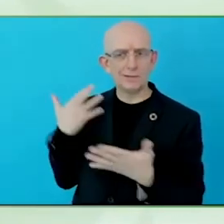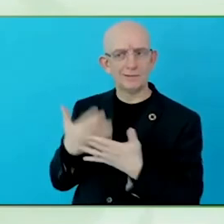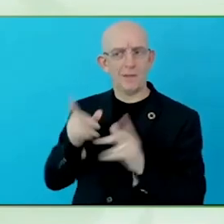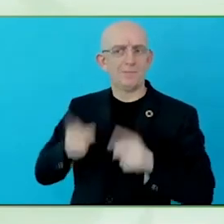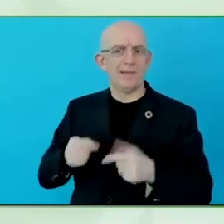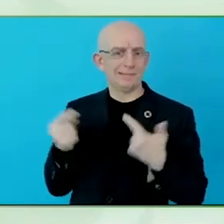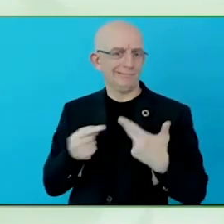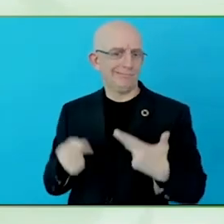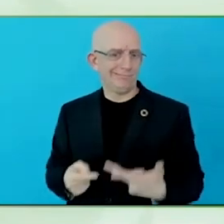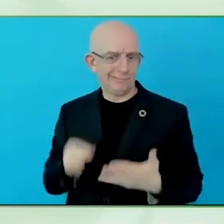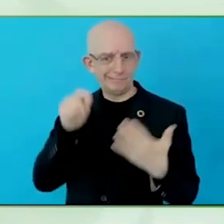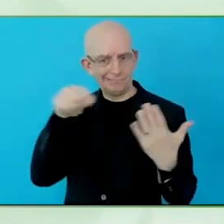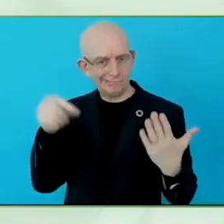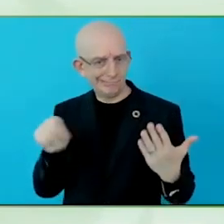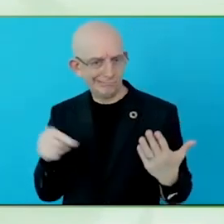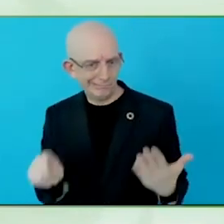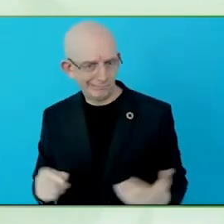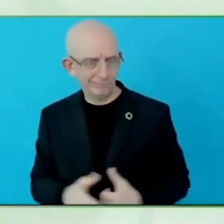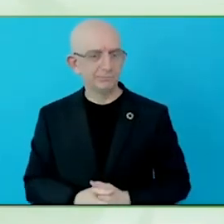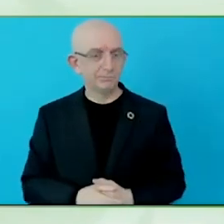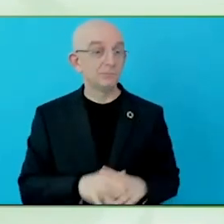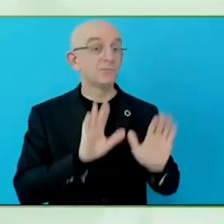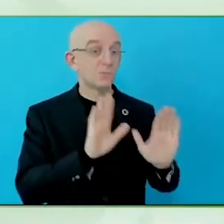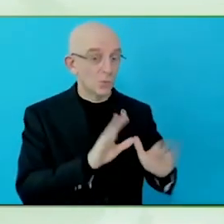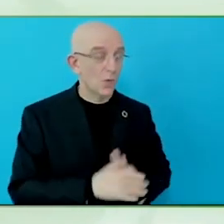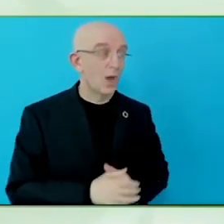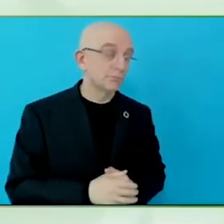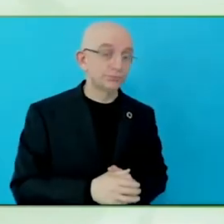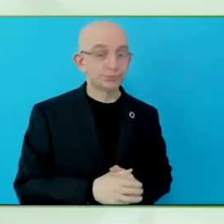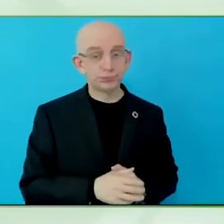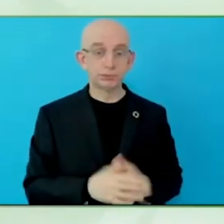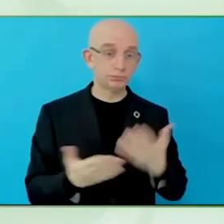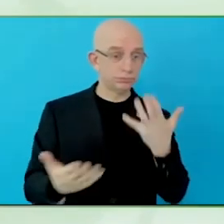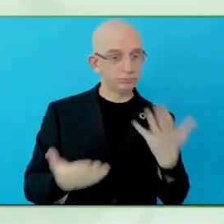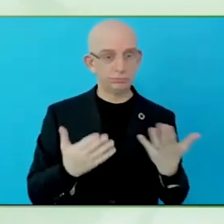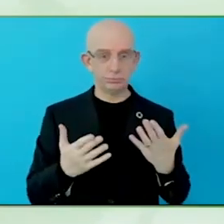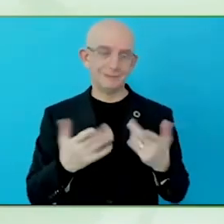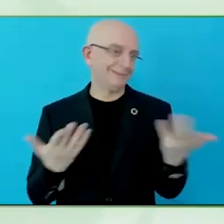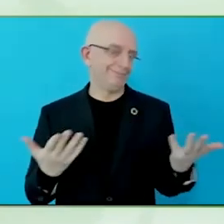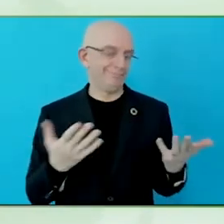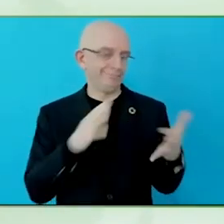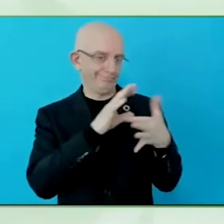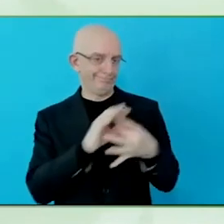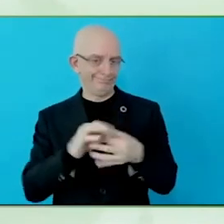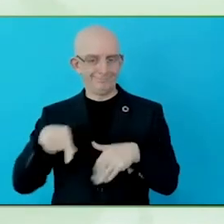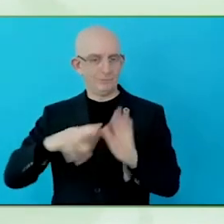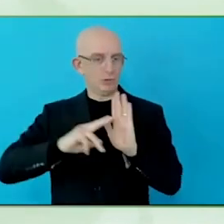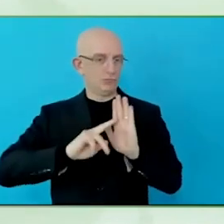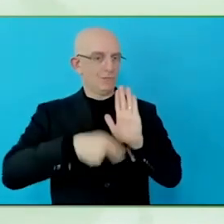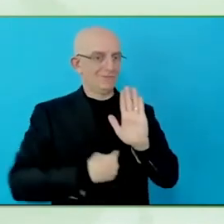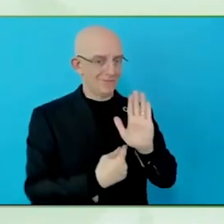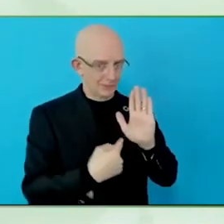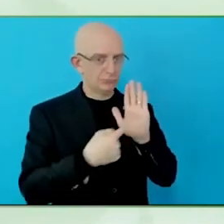From 193 member states, you can see today, we have 186 member states that had ratified it.